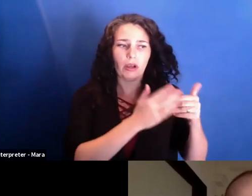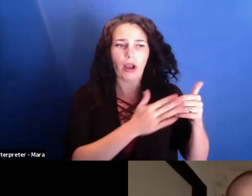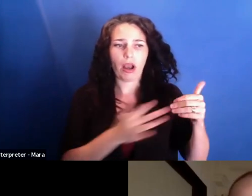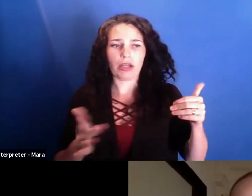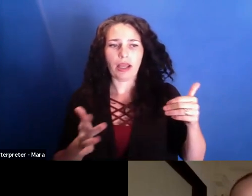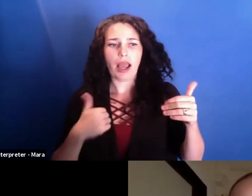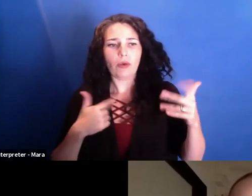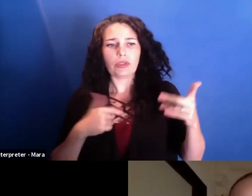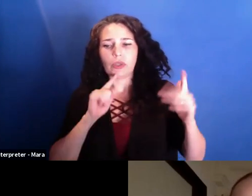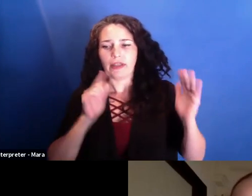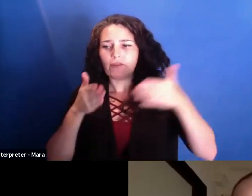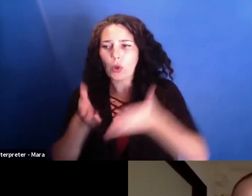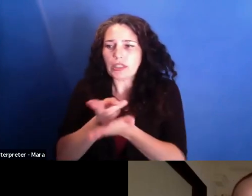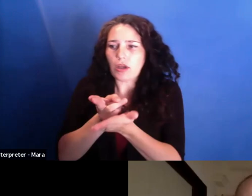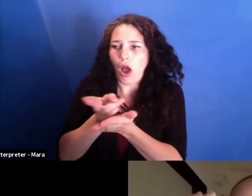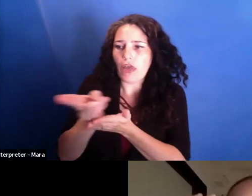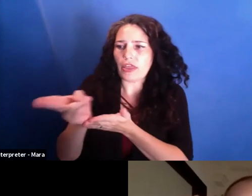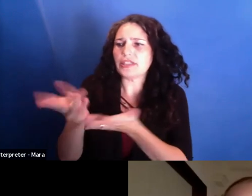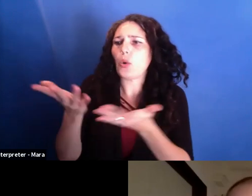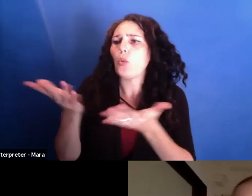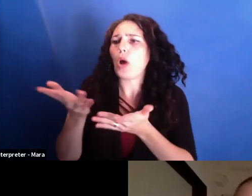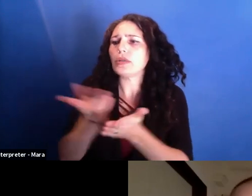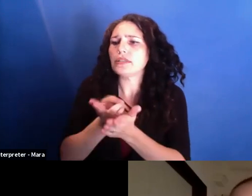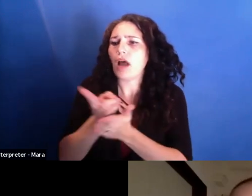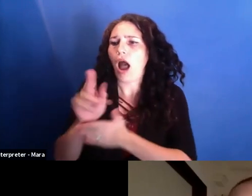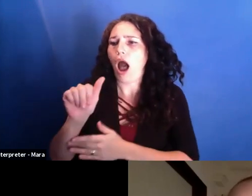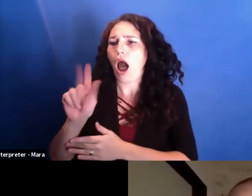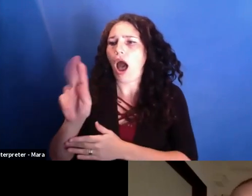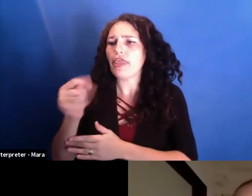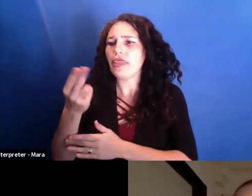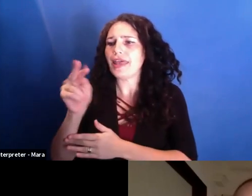and what's authentic about actors that--